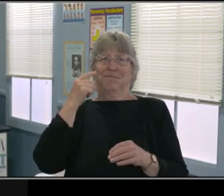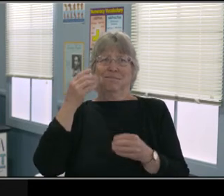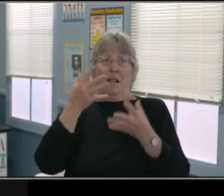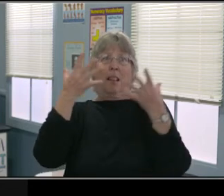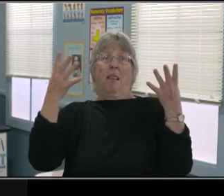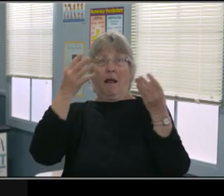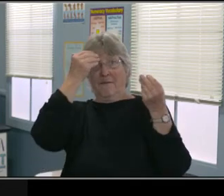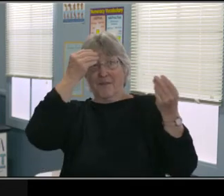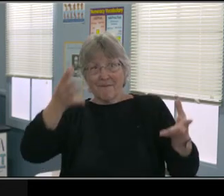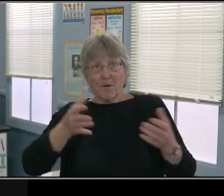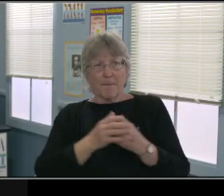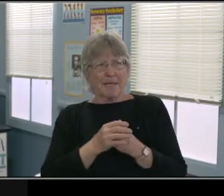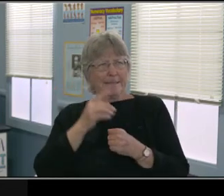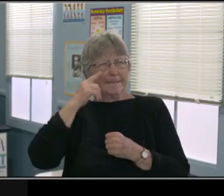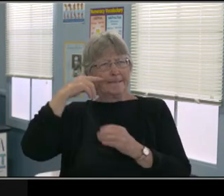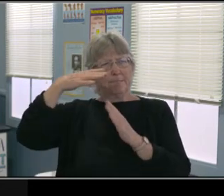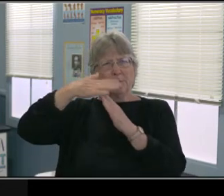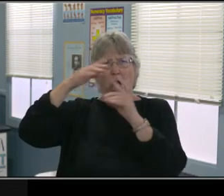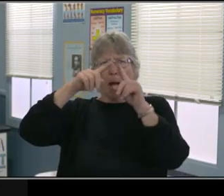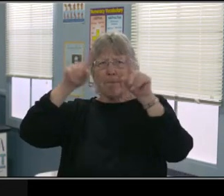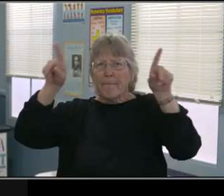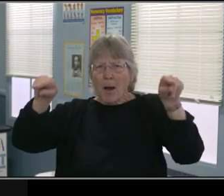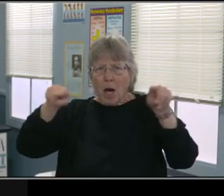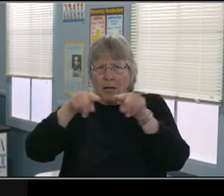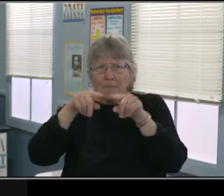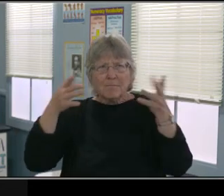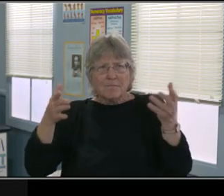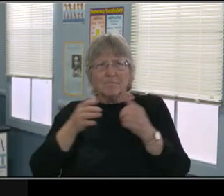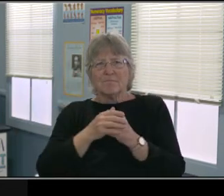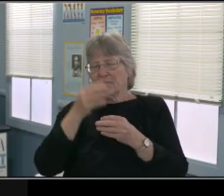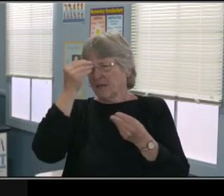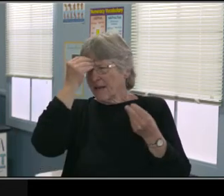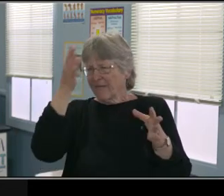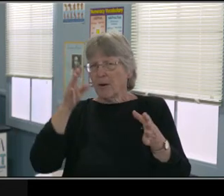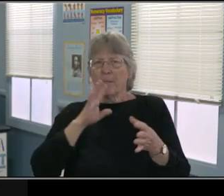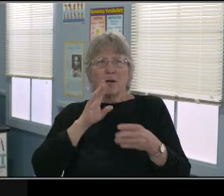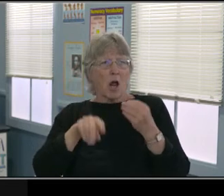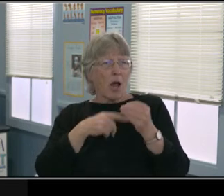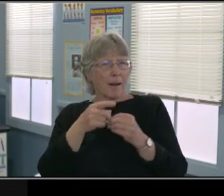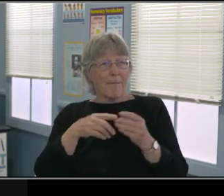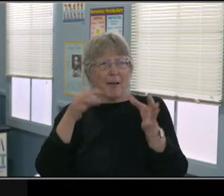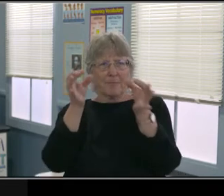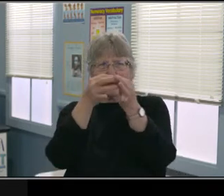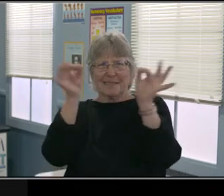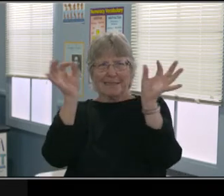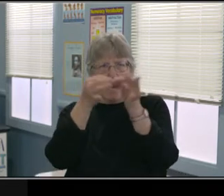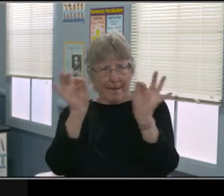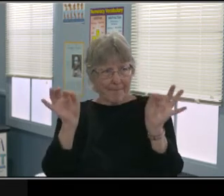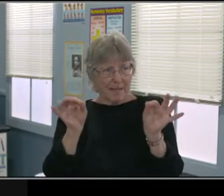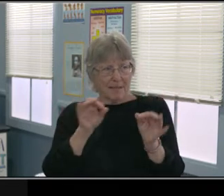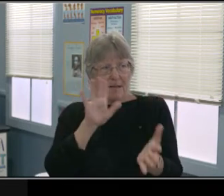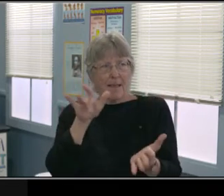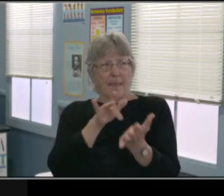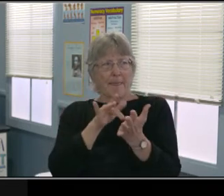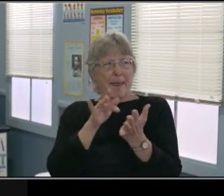And so why do we do it? We do it because we wanna see students succeed and we wanna do the best that we can with what we have.